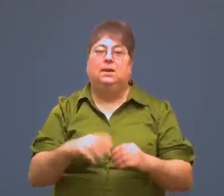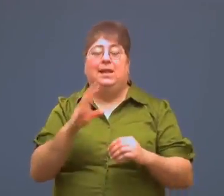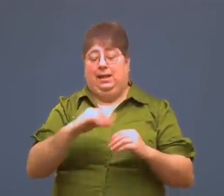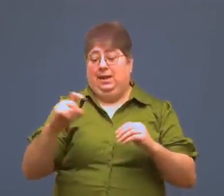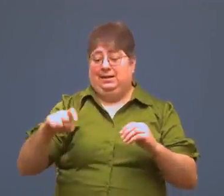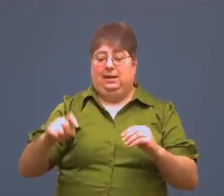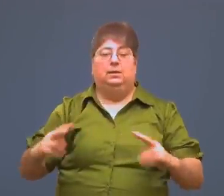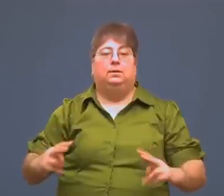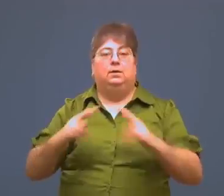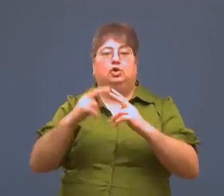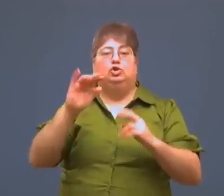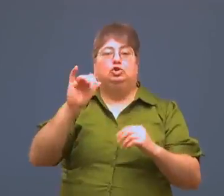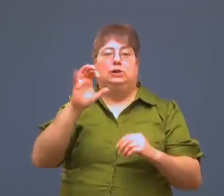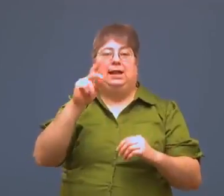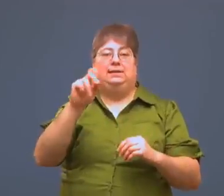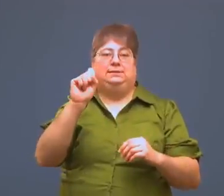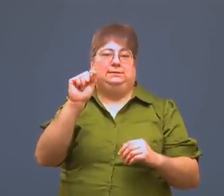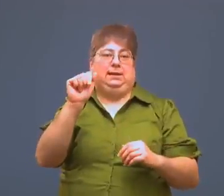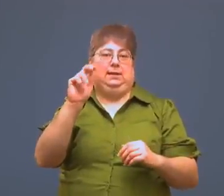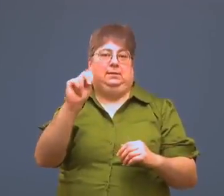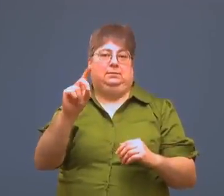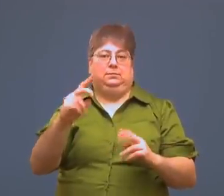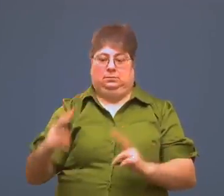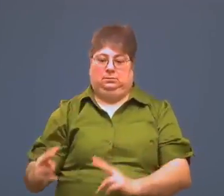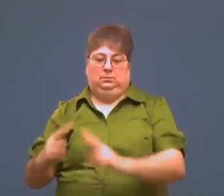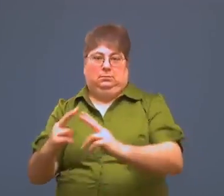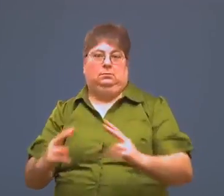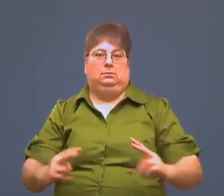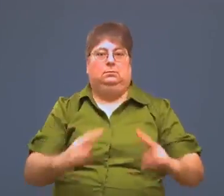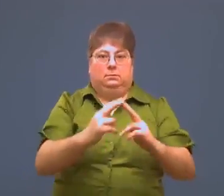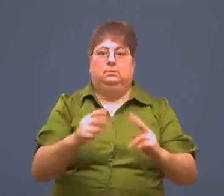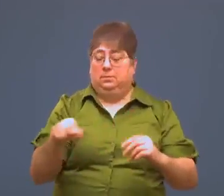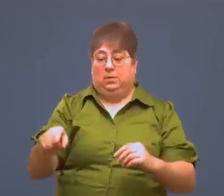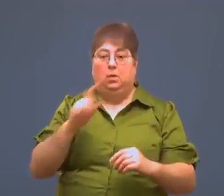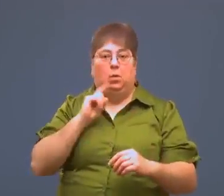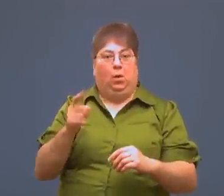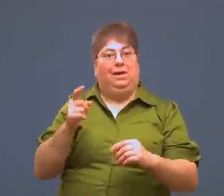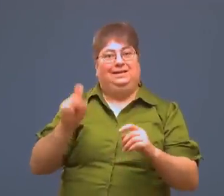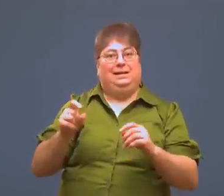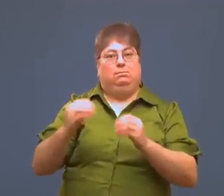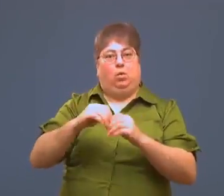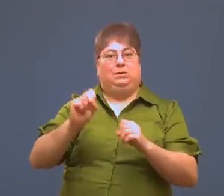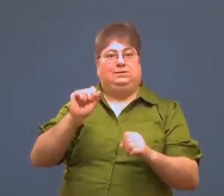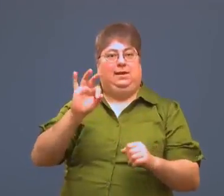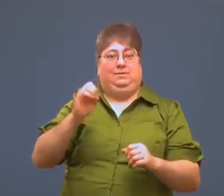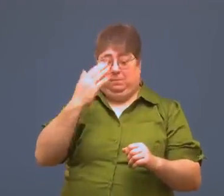You'll also need jack stands for safety.